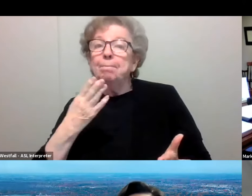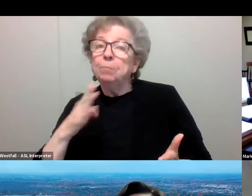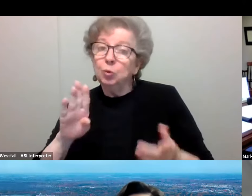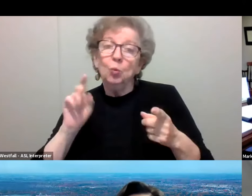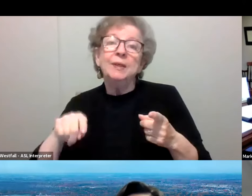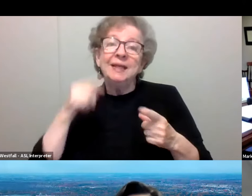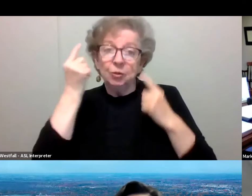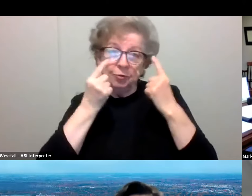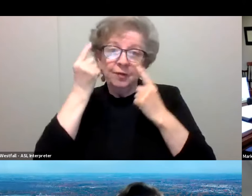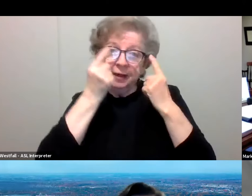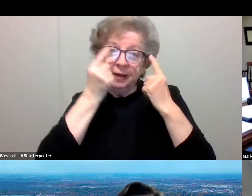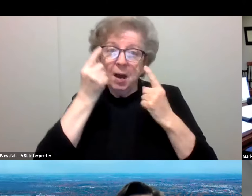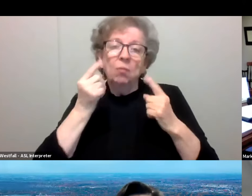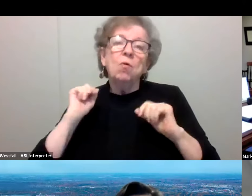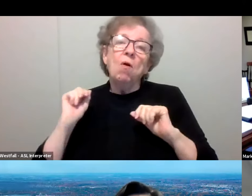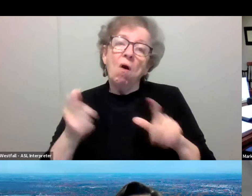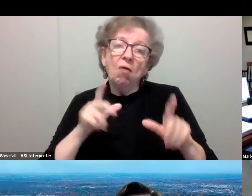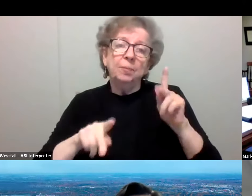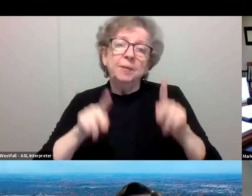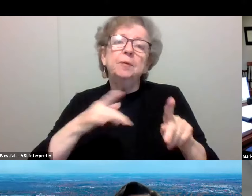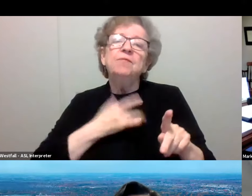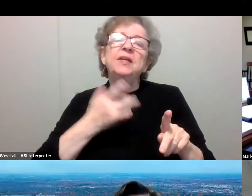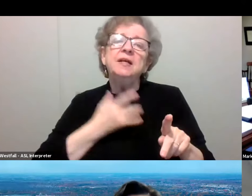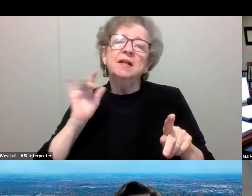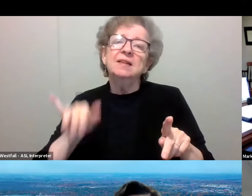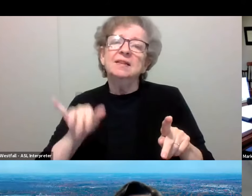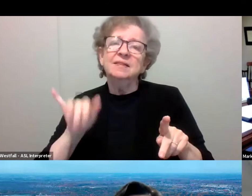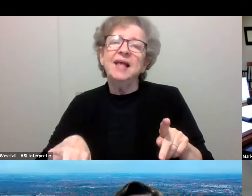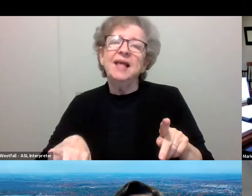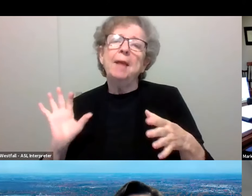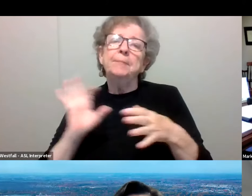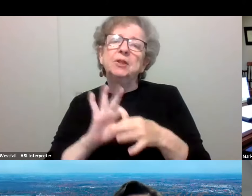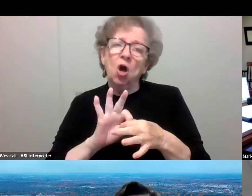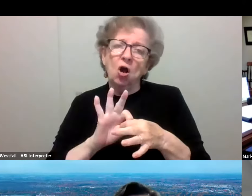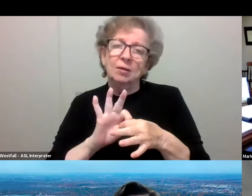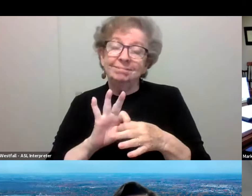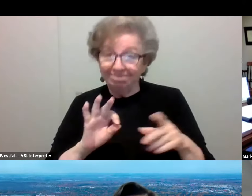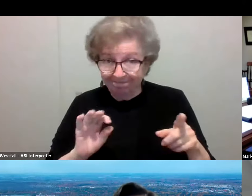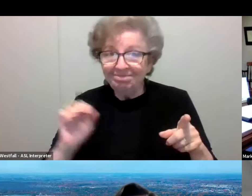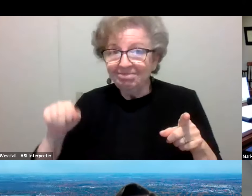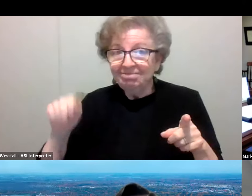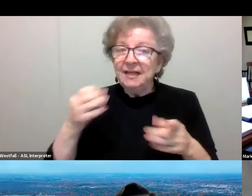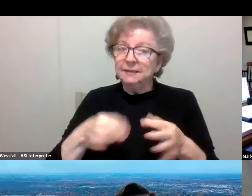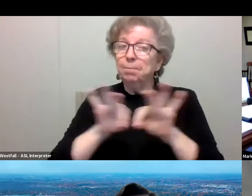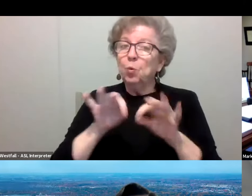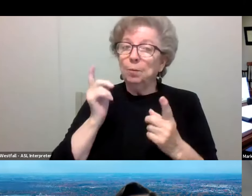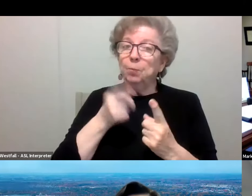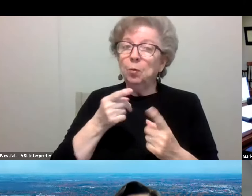that everyone feels like they belong here. Thanks, Preeti. Those are really important points. And, you know, for me, a big difference this year